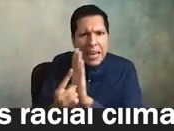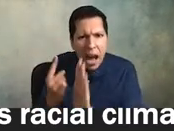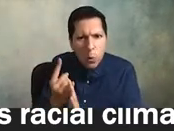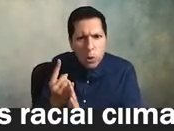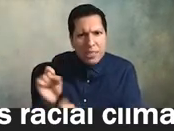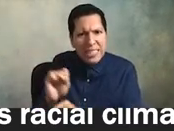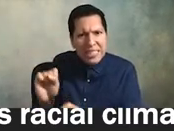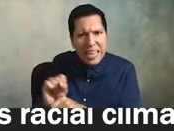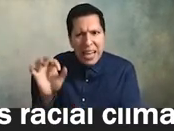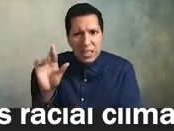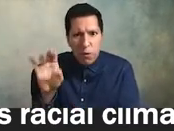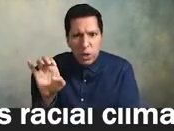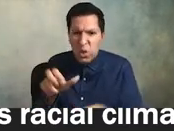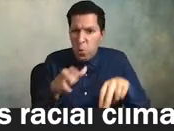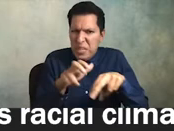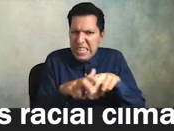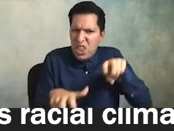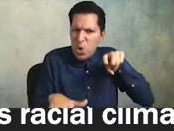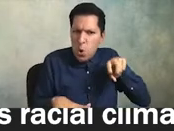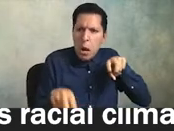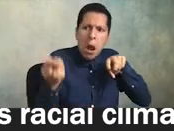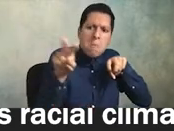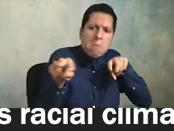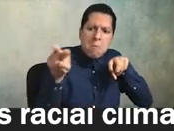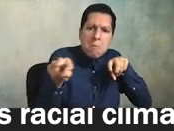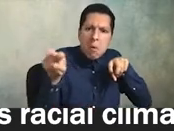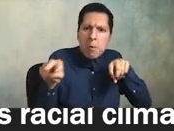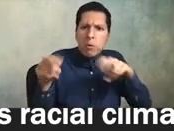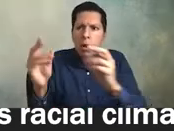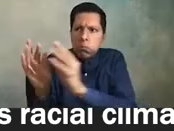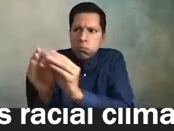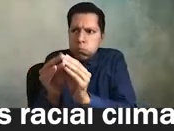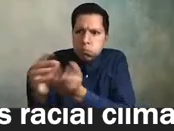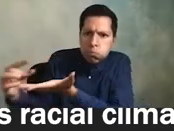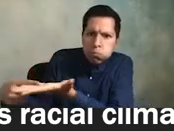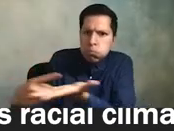we sit in the corner and we just observe them meeting two hours a month over nine months